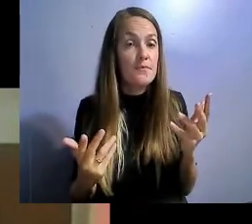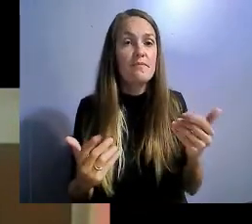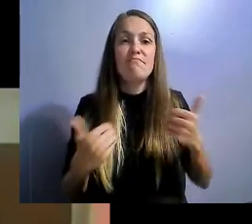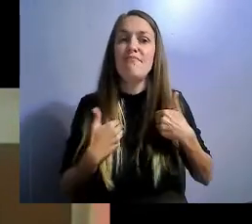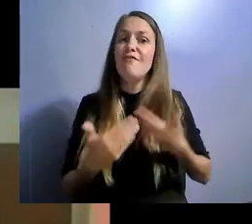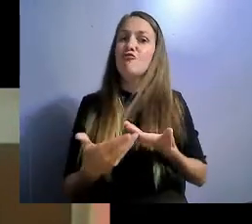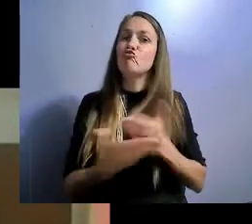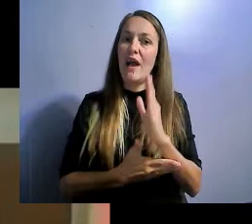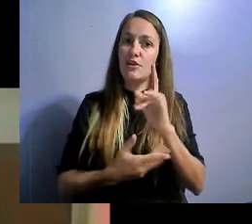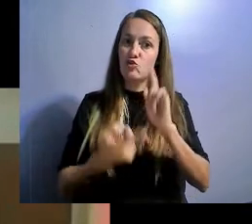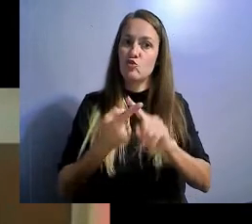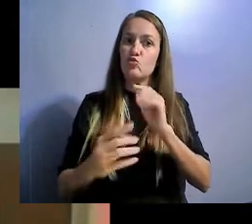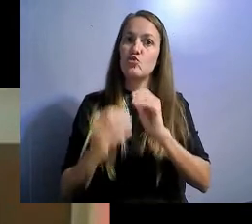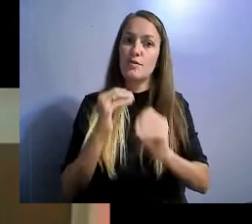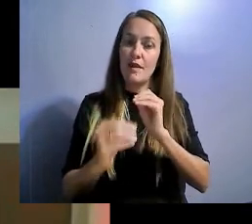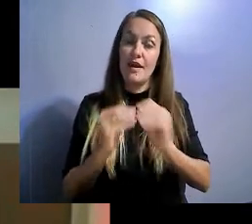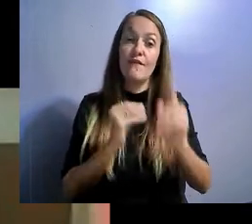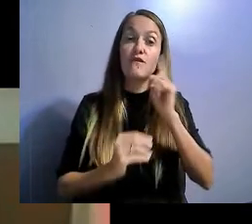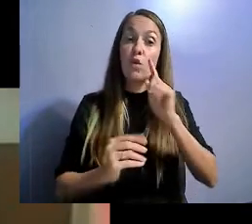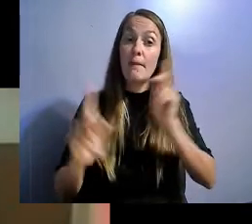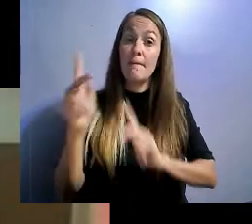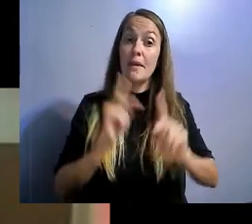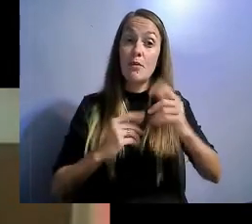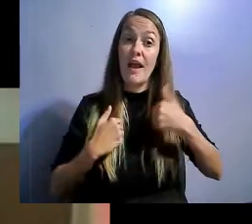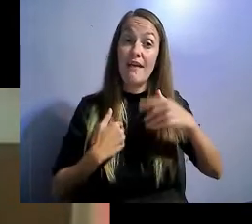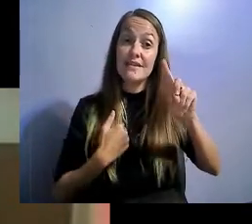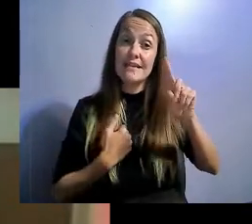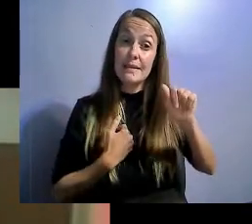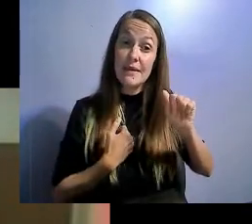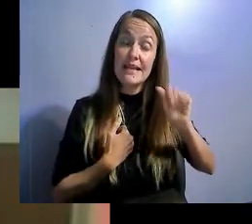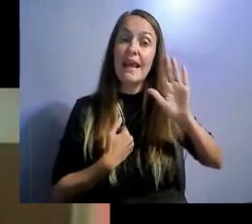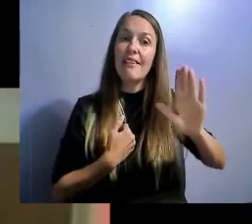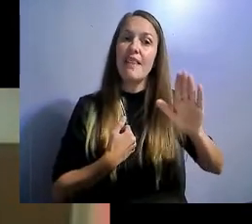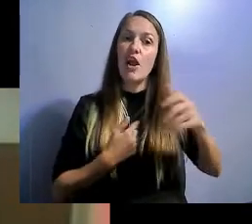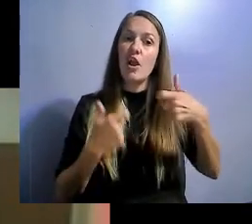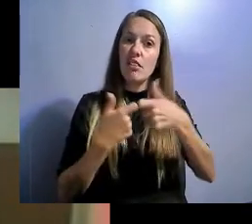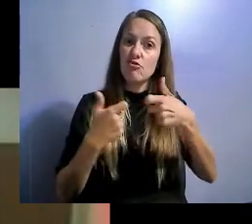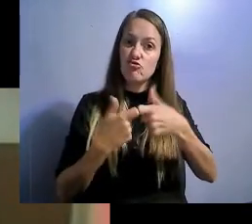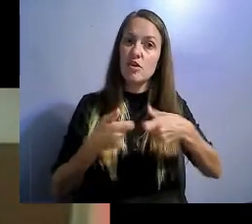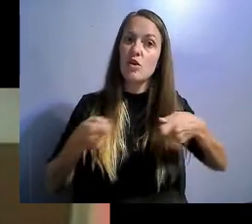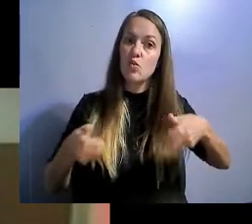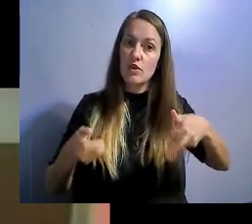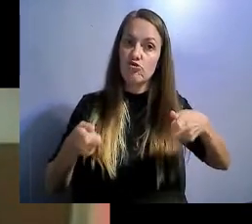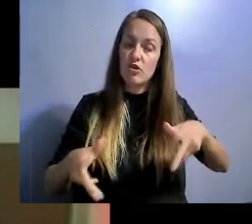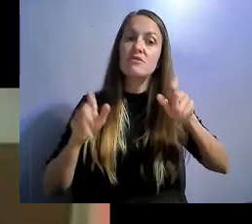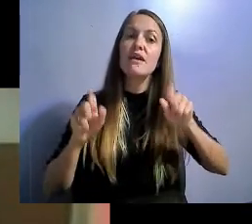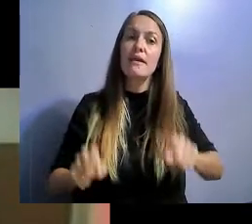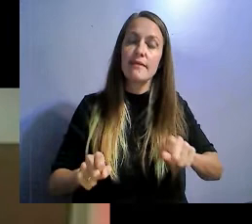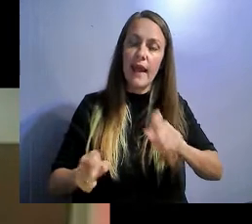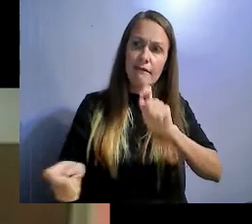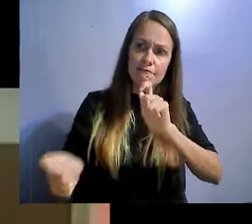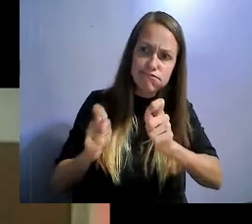To be able to work on their powered wheelchairs. Like change the batteries and make minor modifications to their chairs.